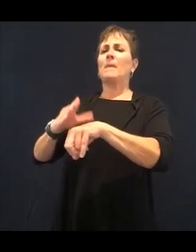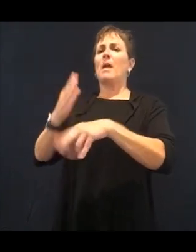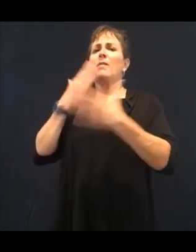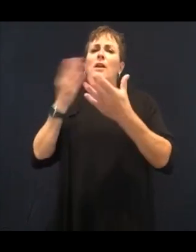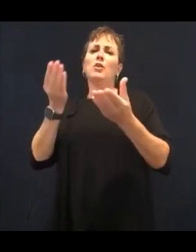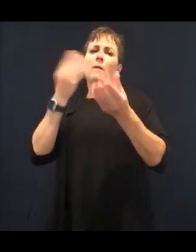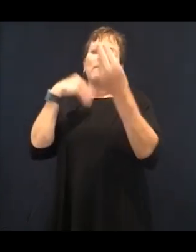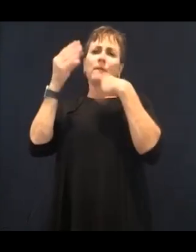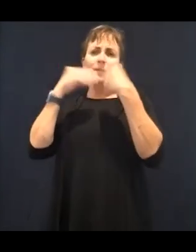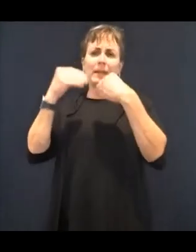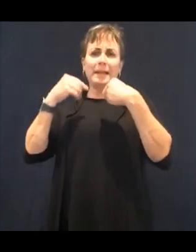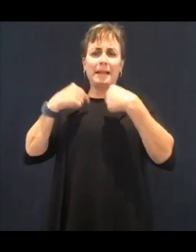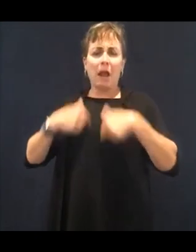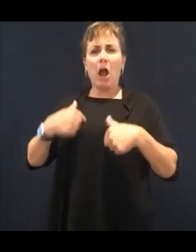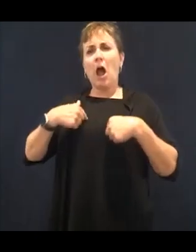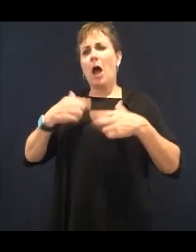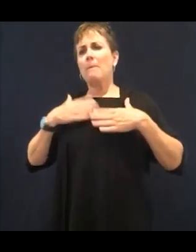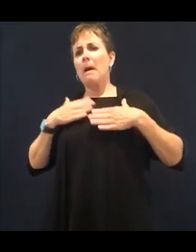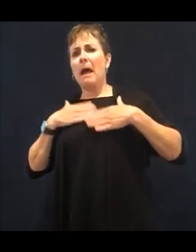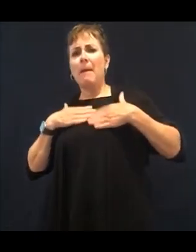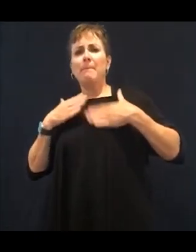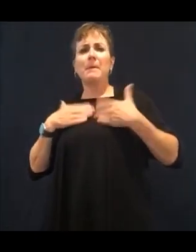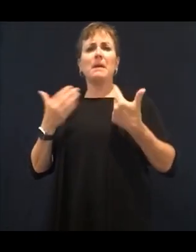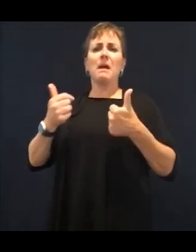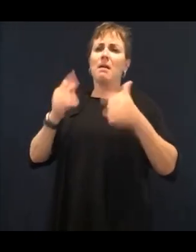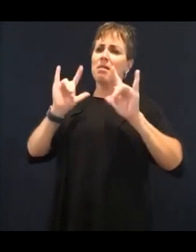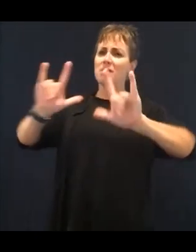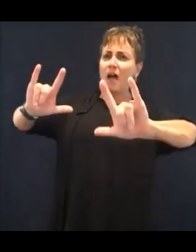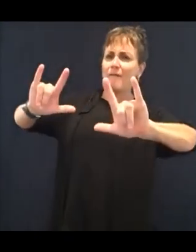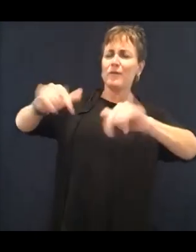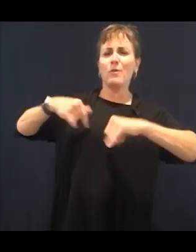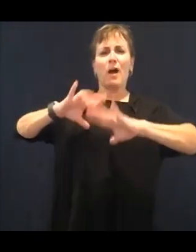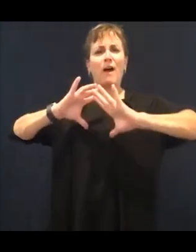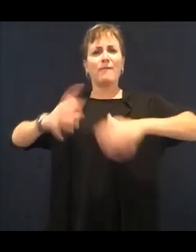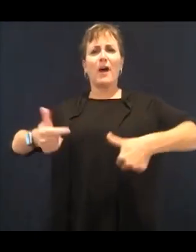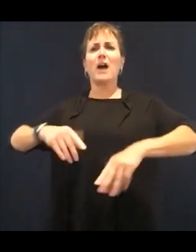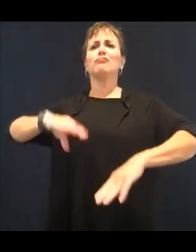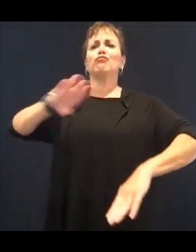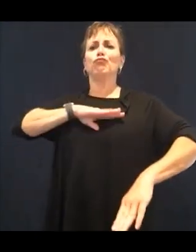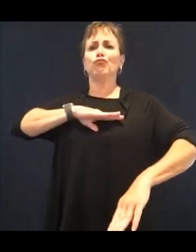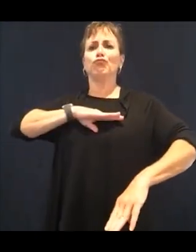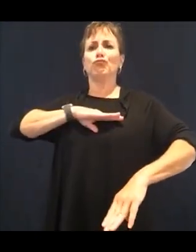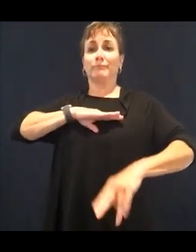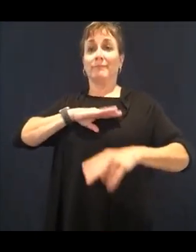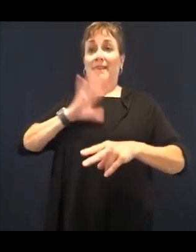that is in our body called ghrelin, and ghrelin is pretty angry and grouchy.